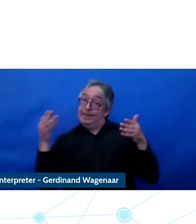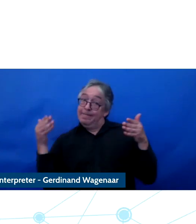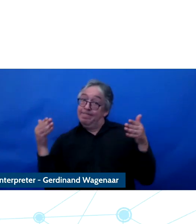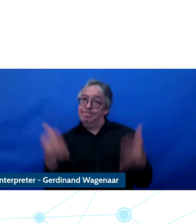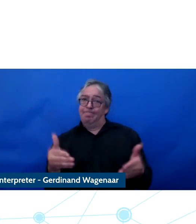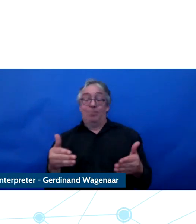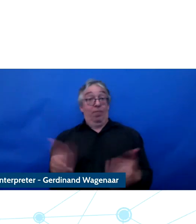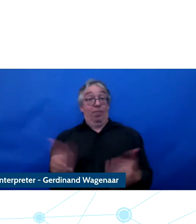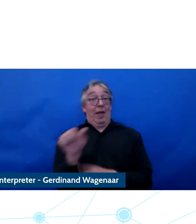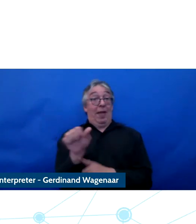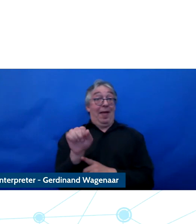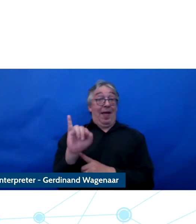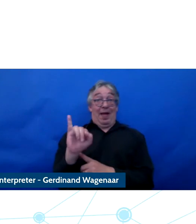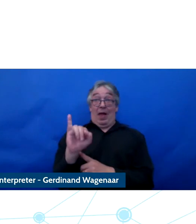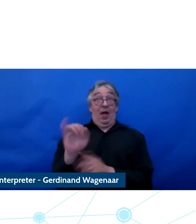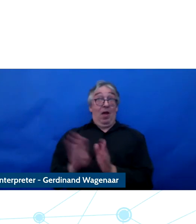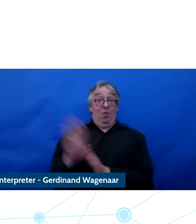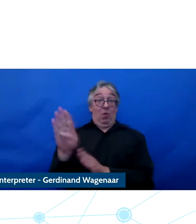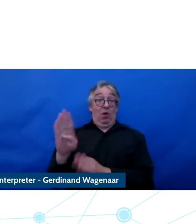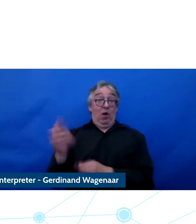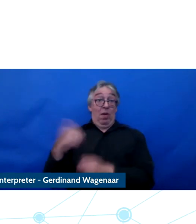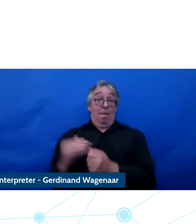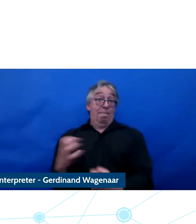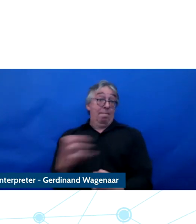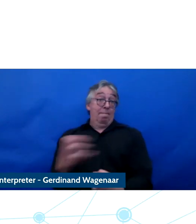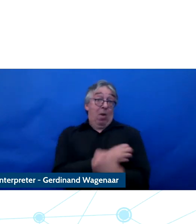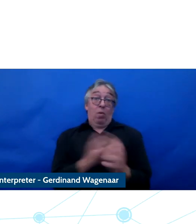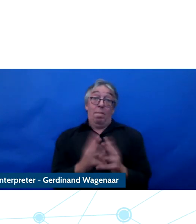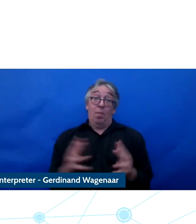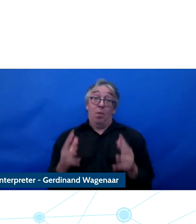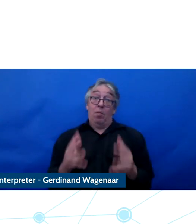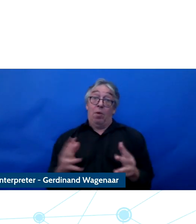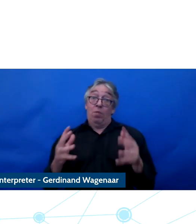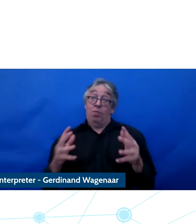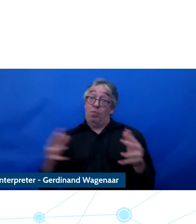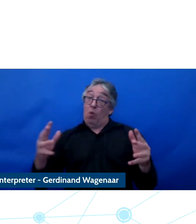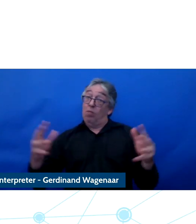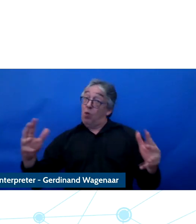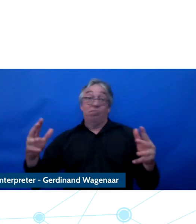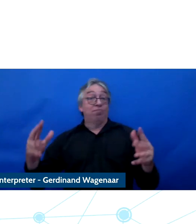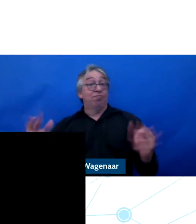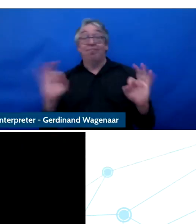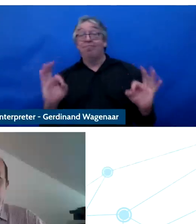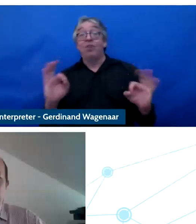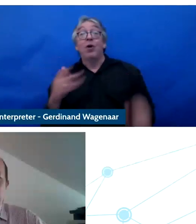into more AI driven futures. Thank you.